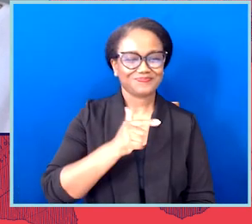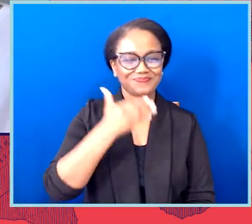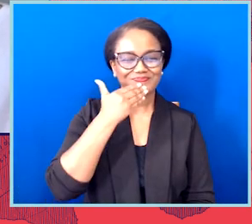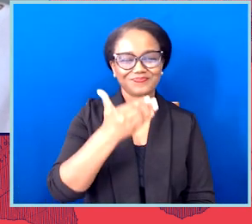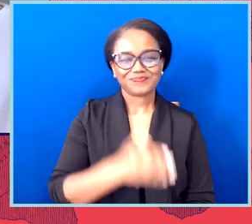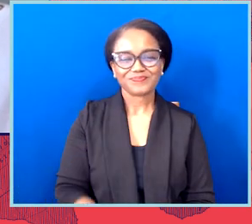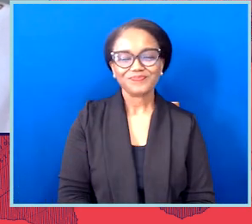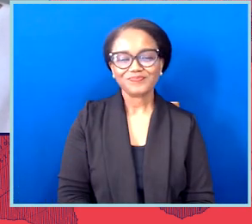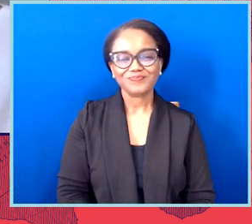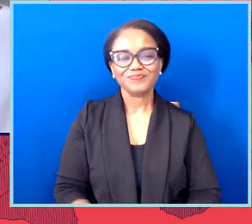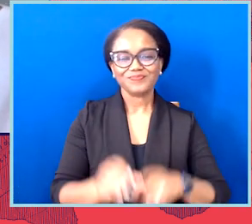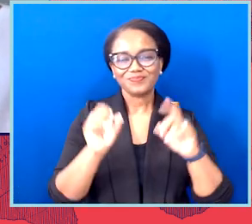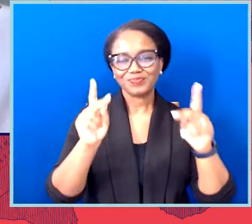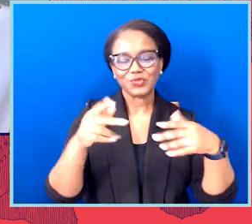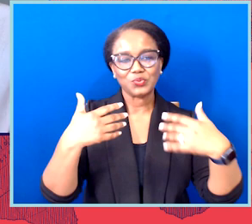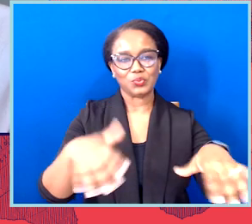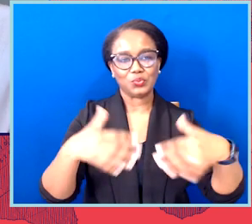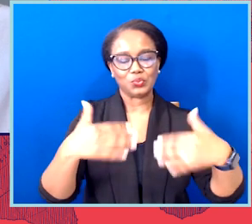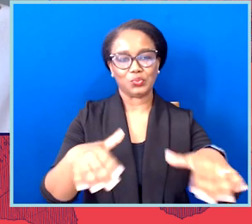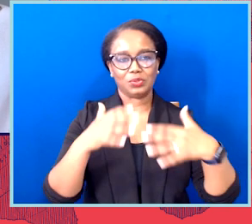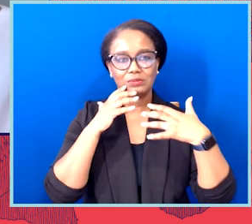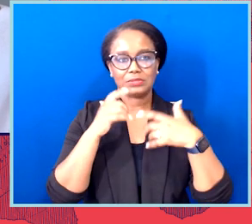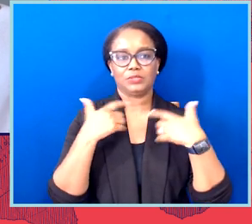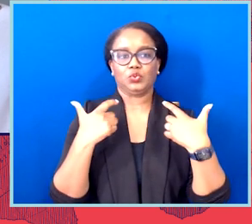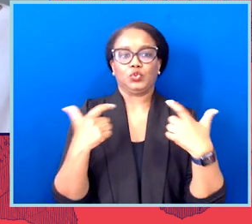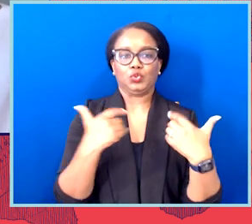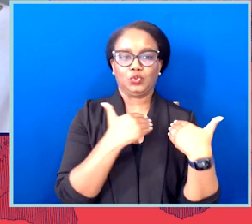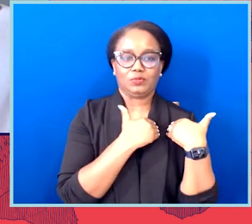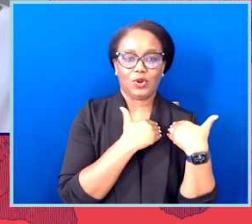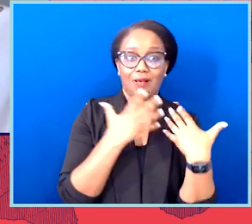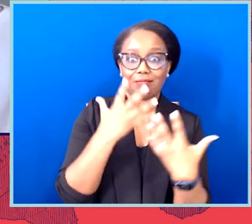OK. That is a heavy, heavy burden and a lot of heavy information.